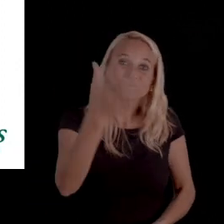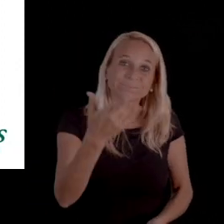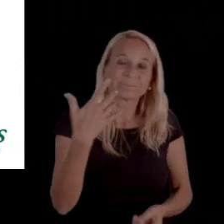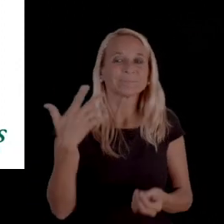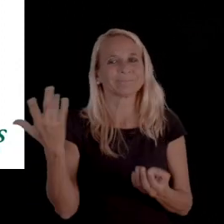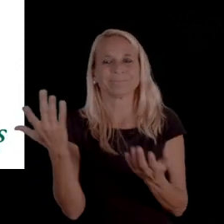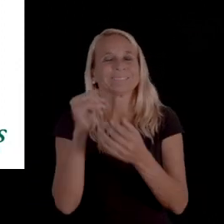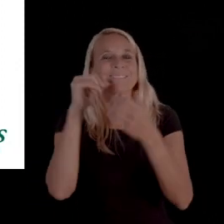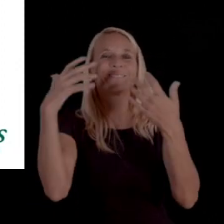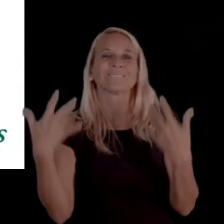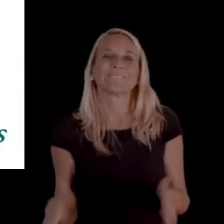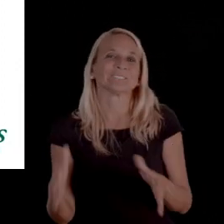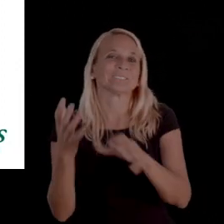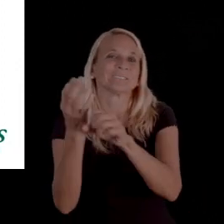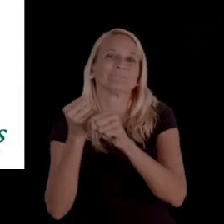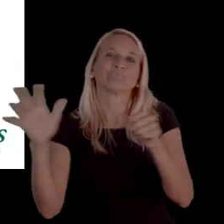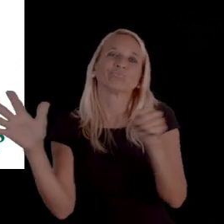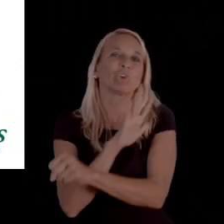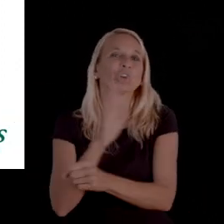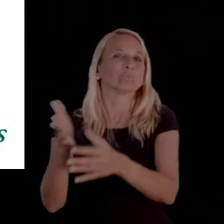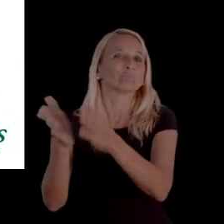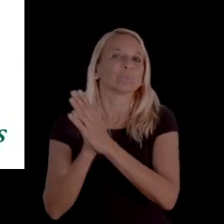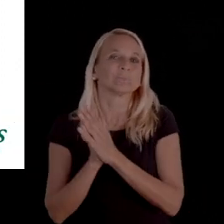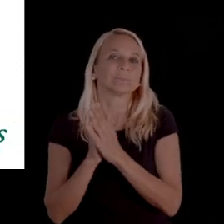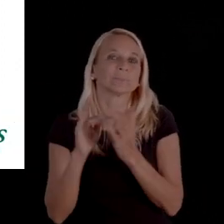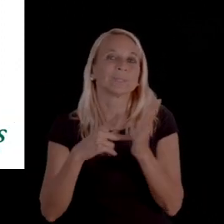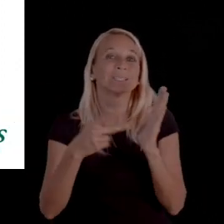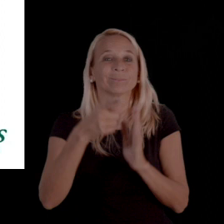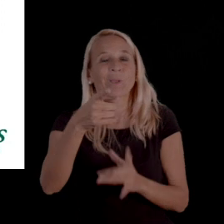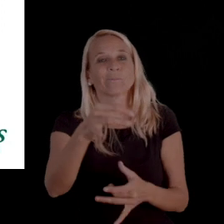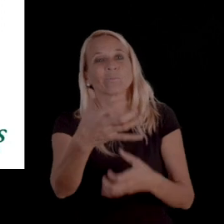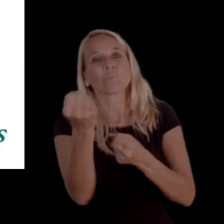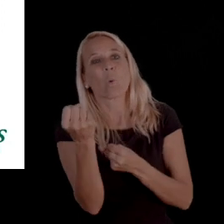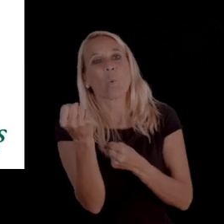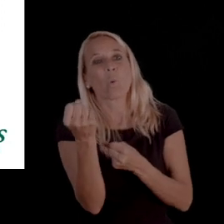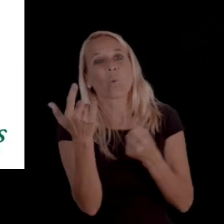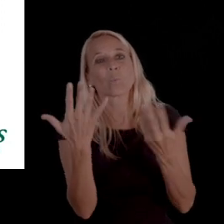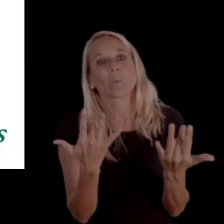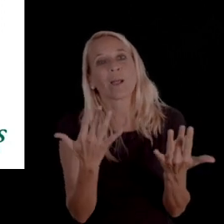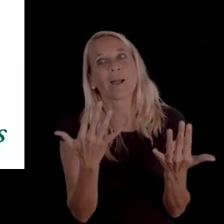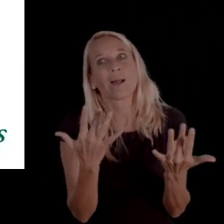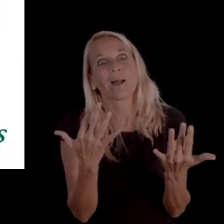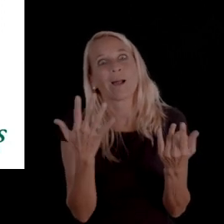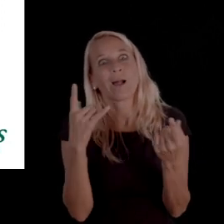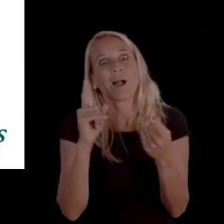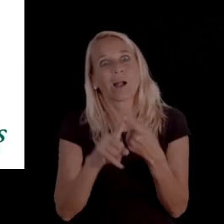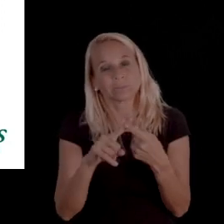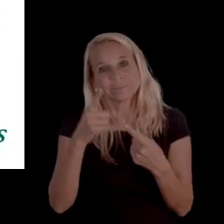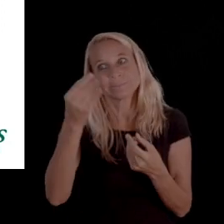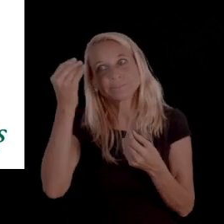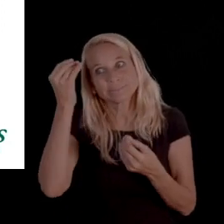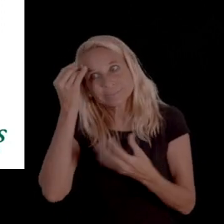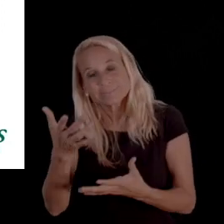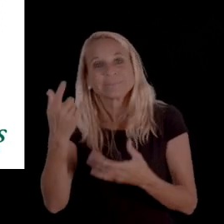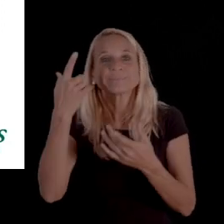that they've received incomplete request. So, this kind of puts you on notice